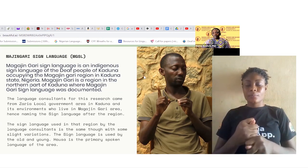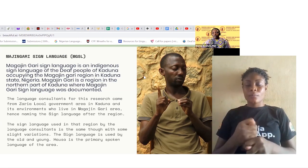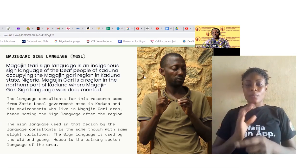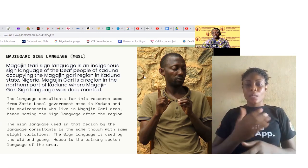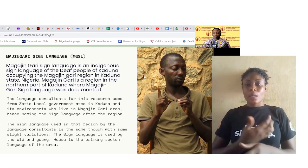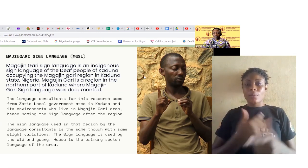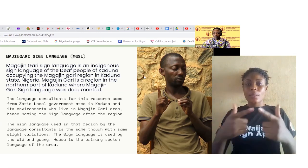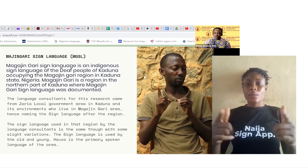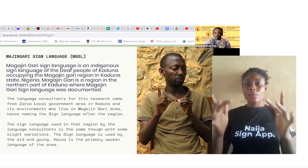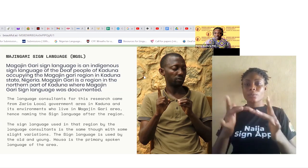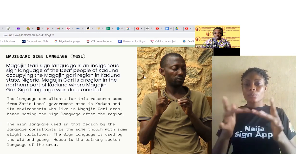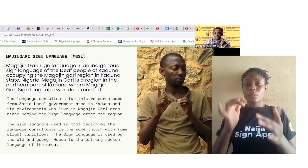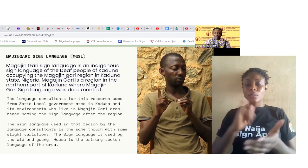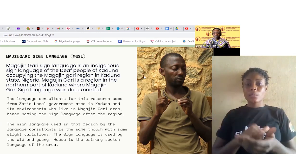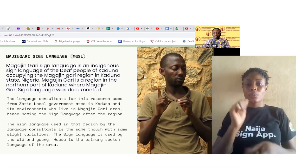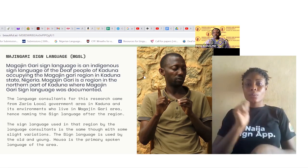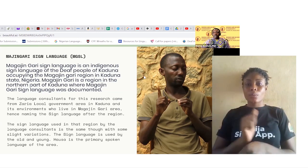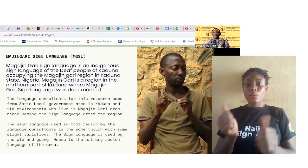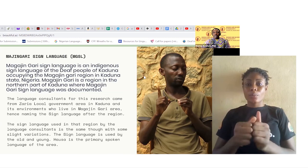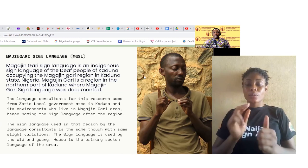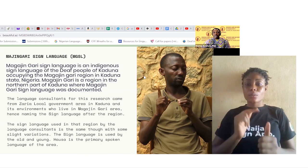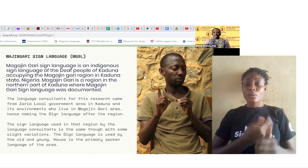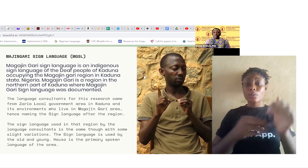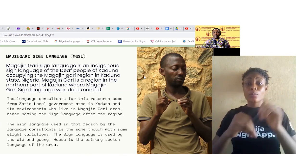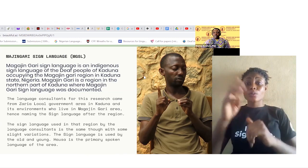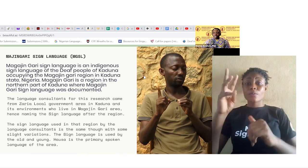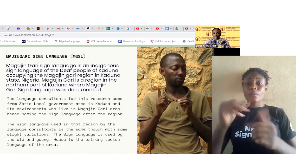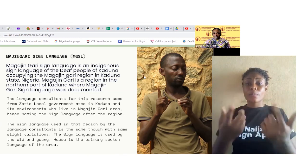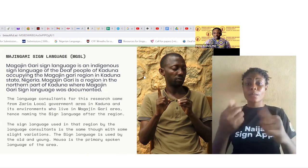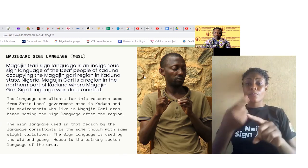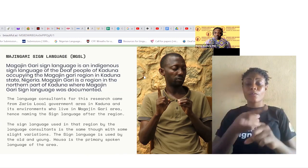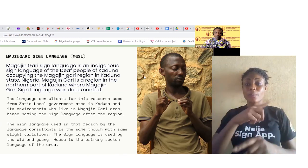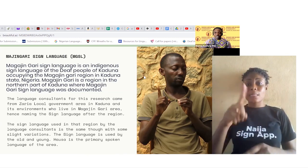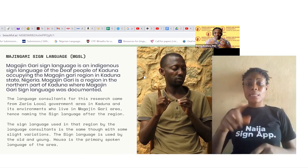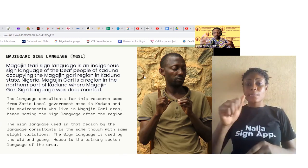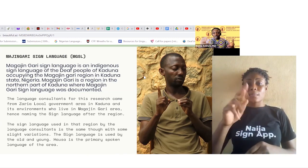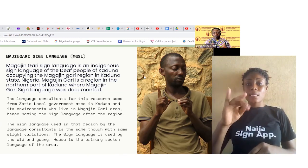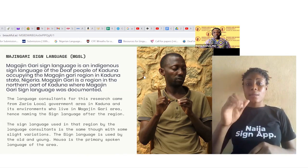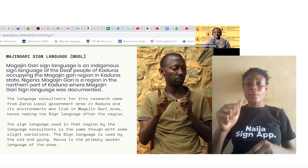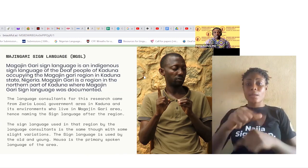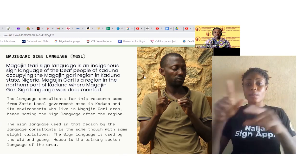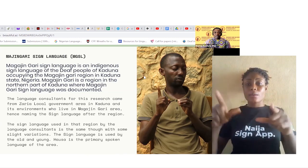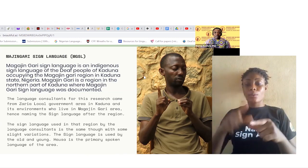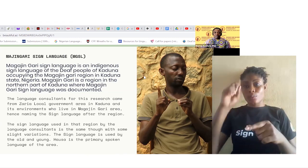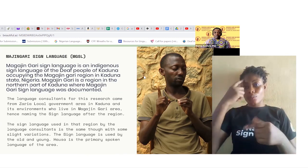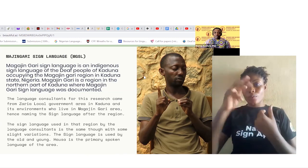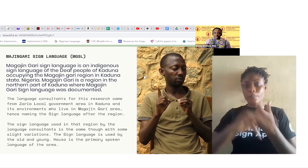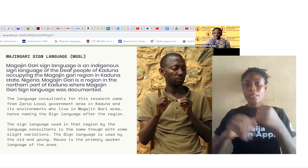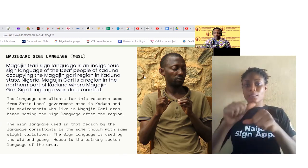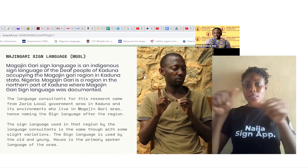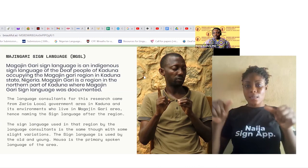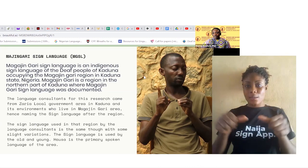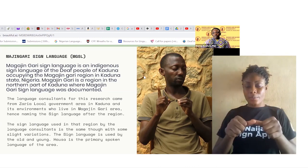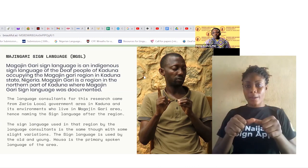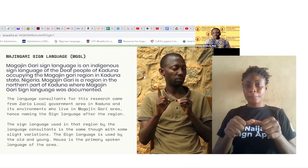from Zaria Local Government area in Kaduna and from its environs um they live in the Magajin Gari